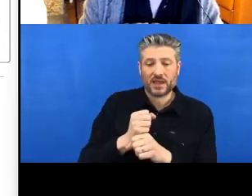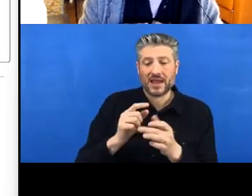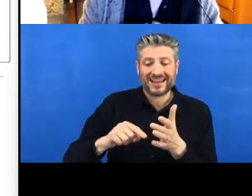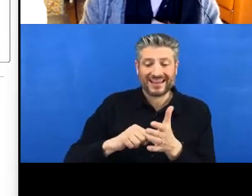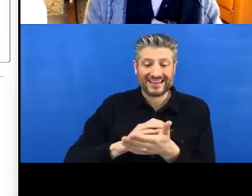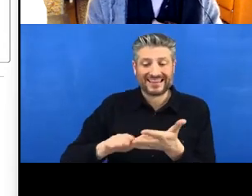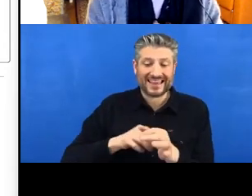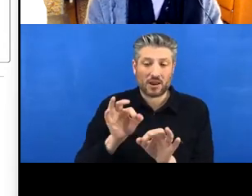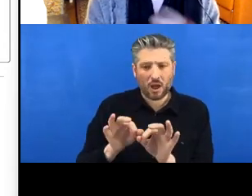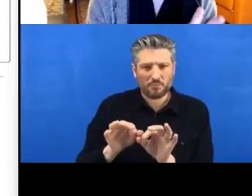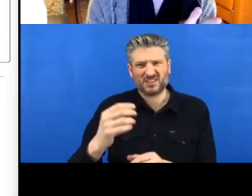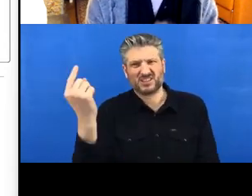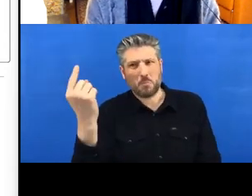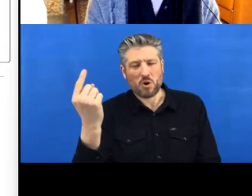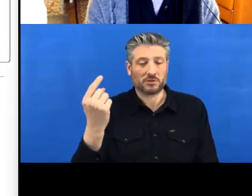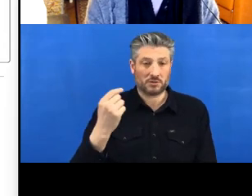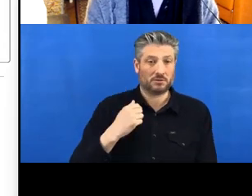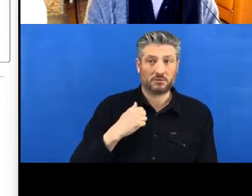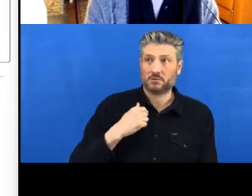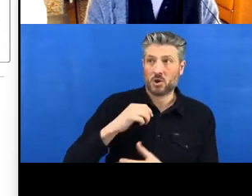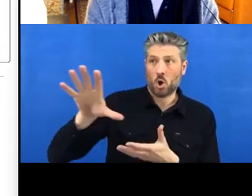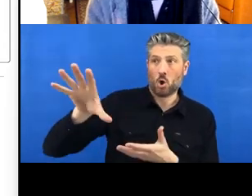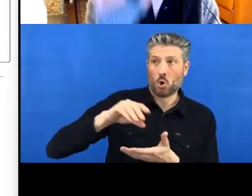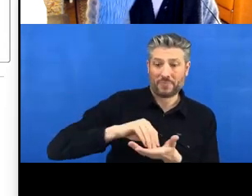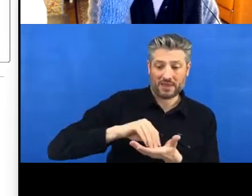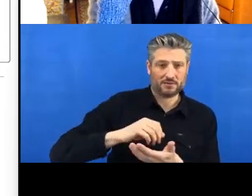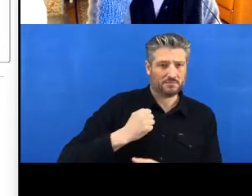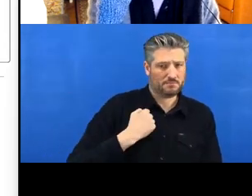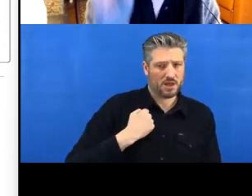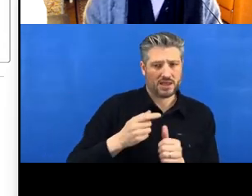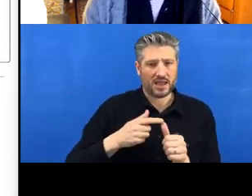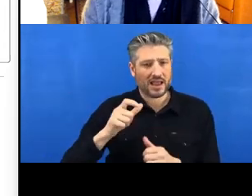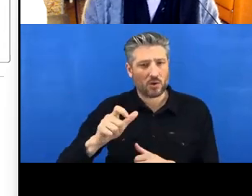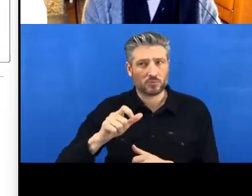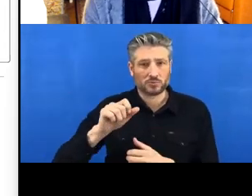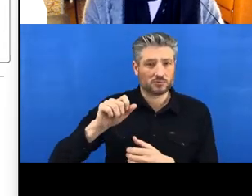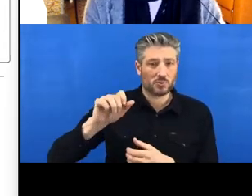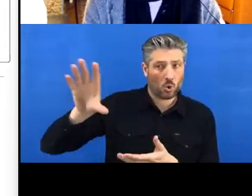and then it's your own copy that you can do what you like with. And you can then clone it to your computer